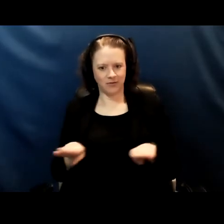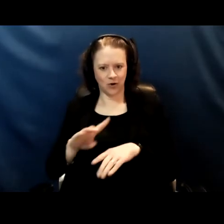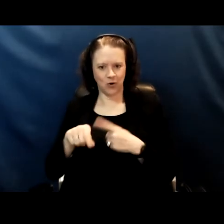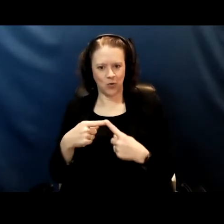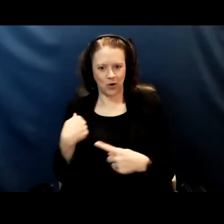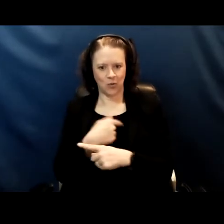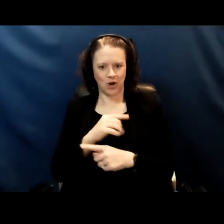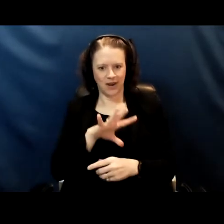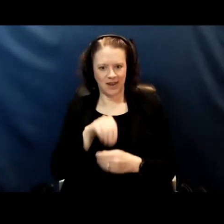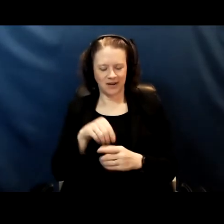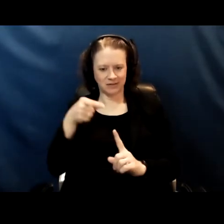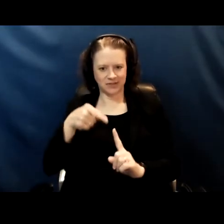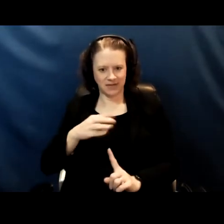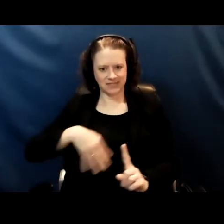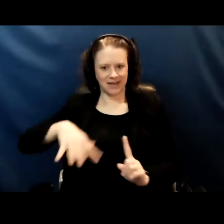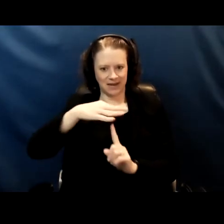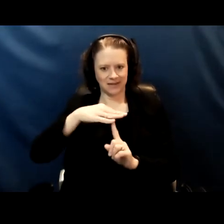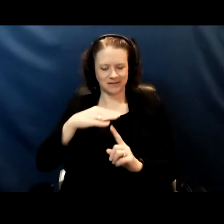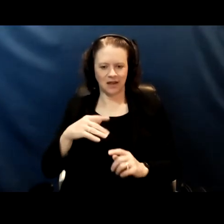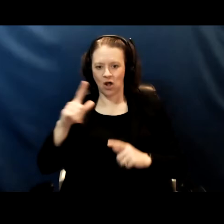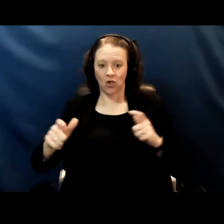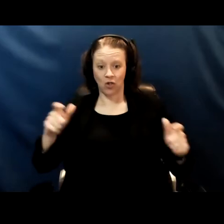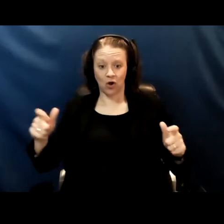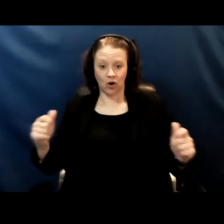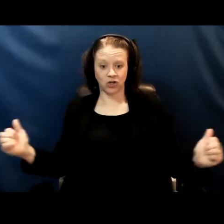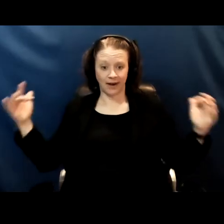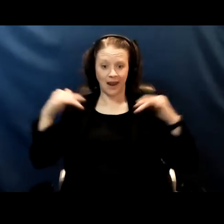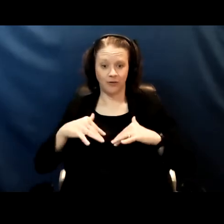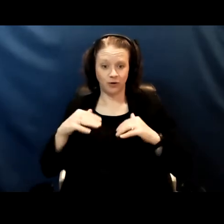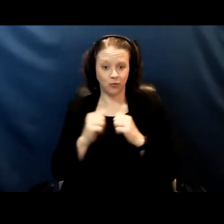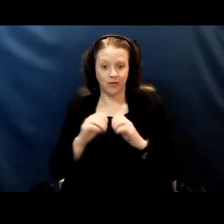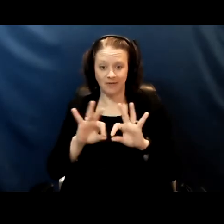like being large gatherings with family or friends